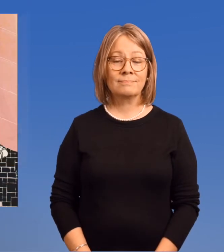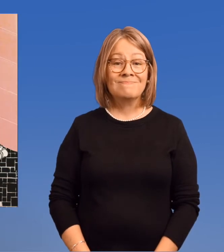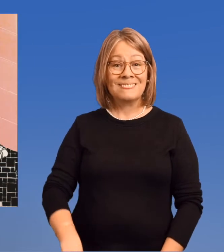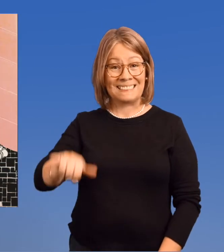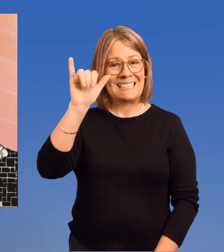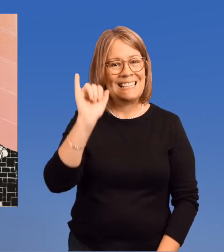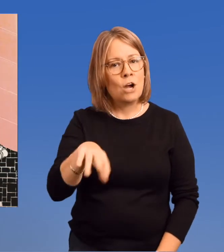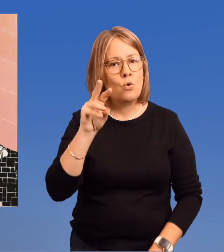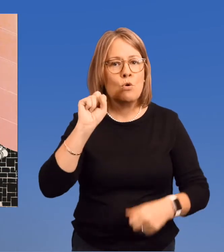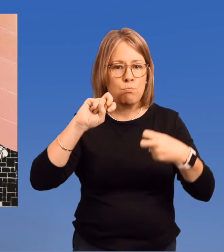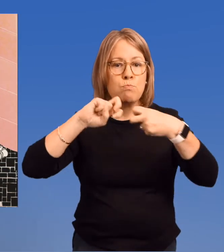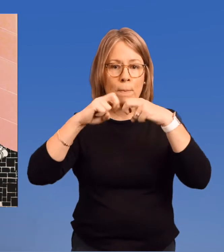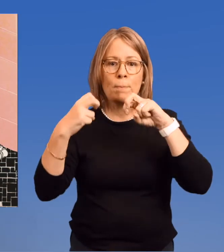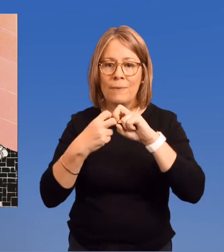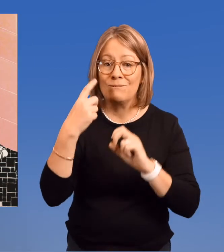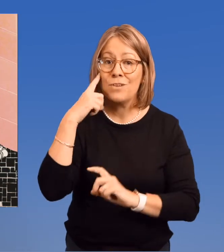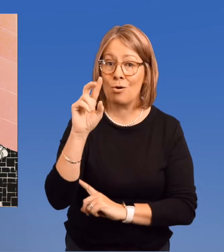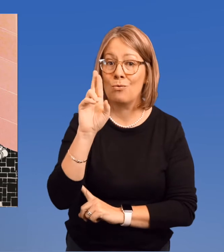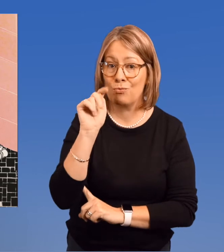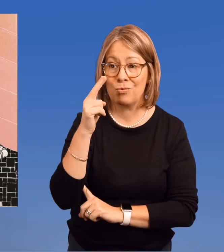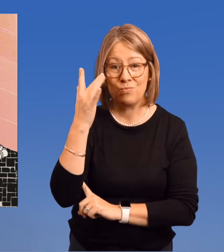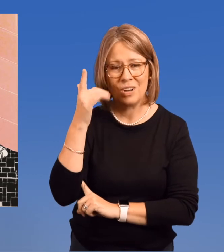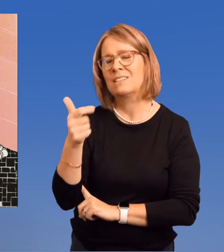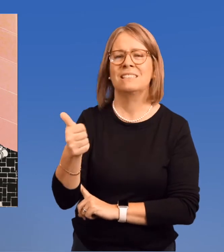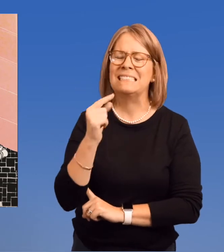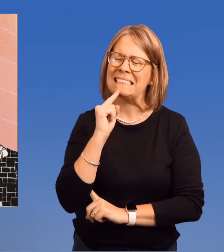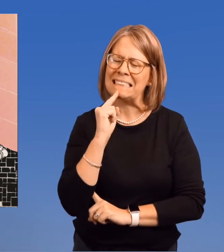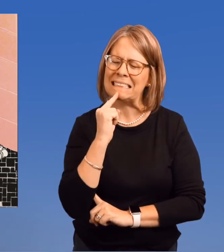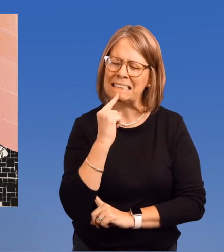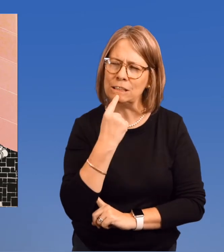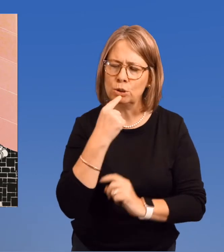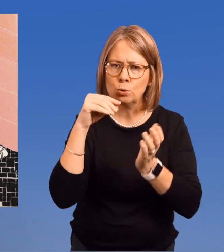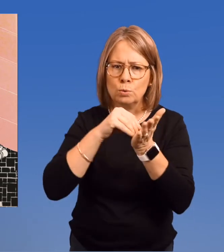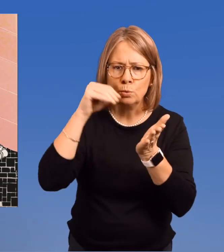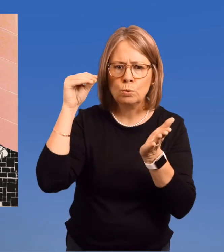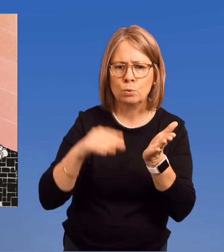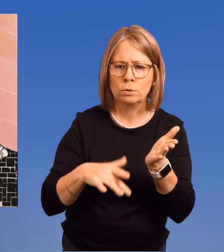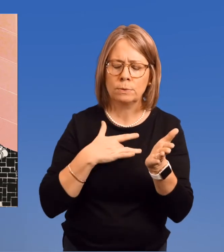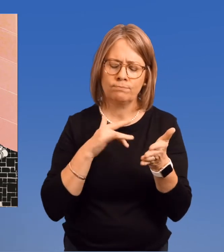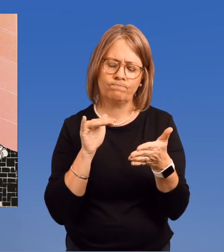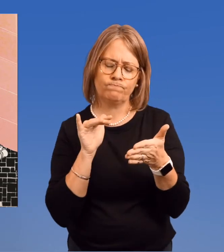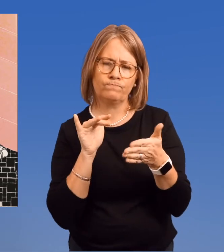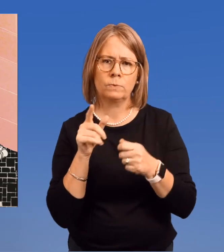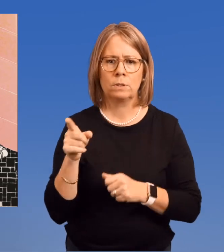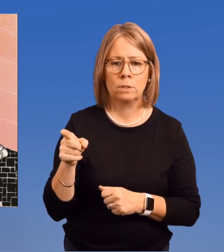This was a problem for Ruth, who was a very serious student.